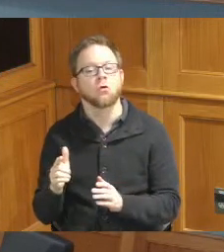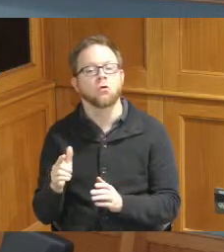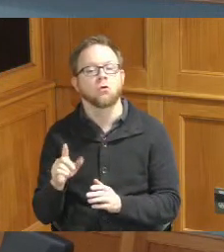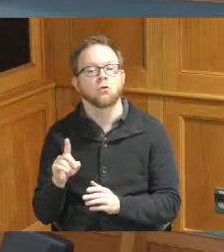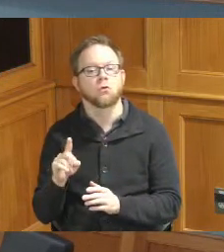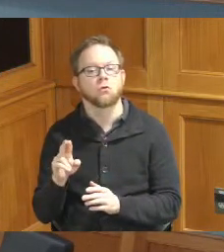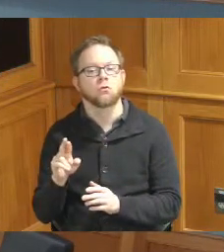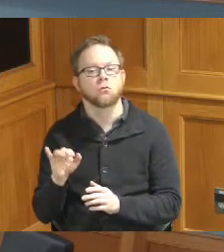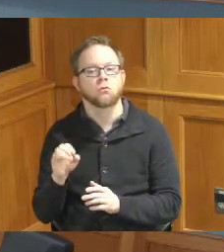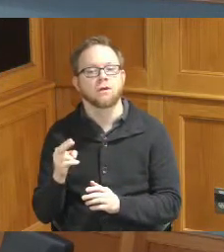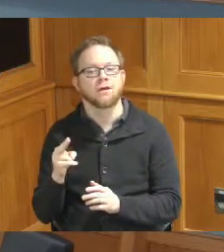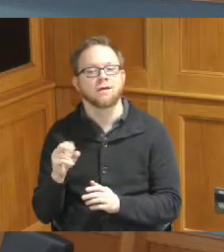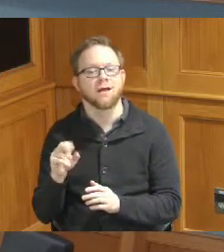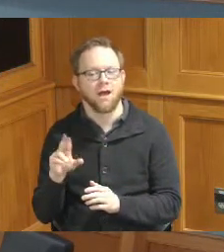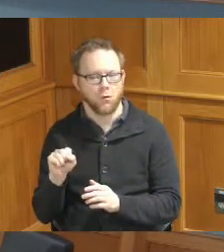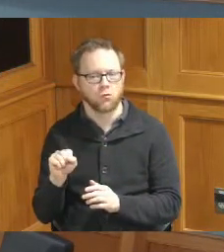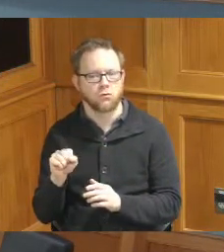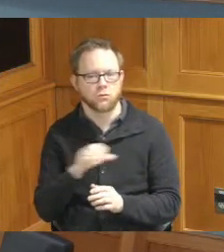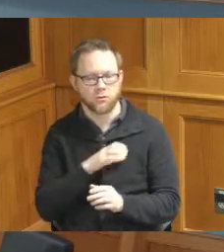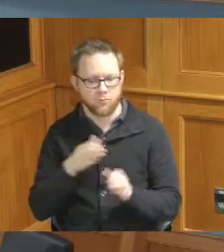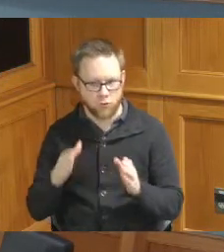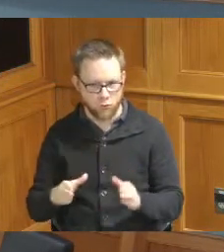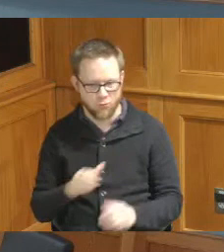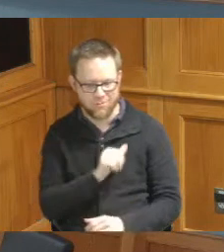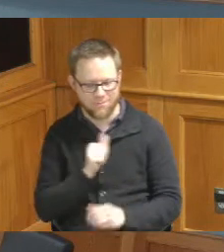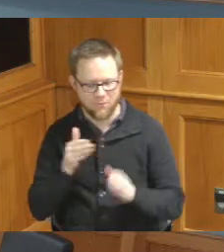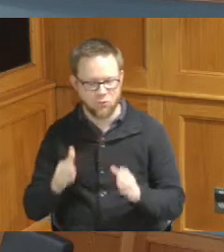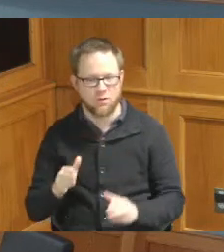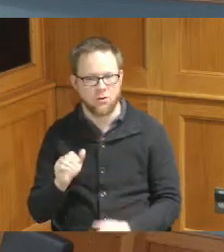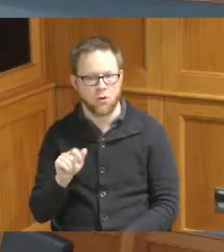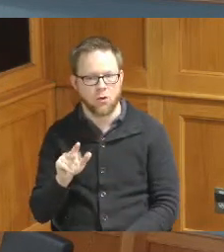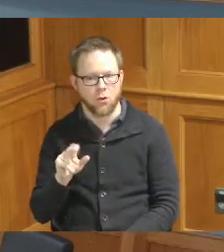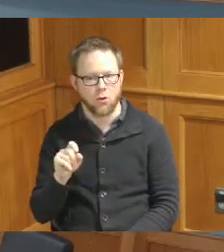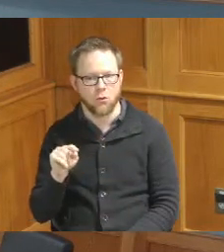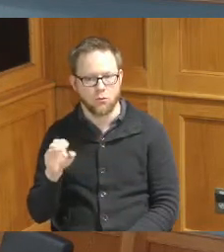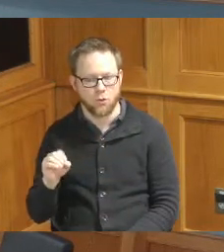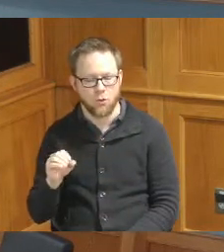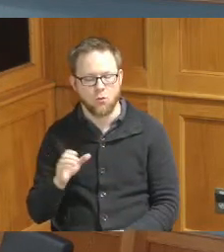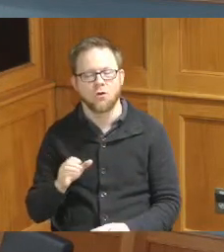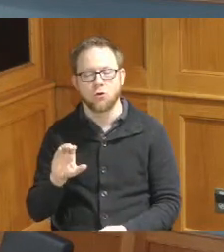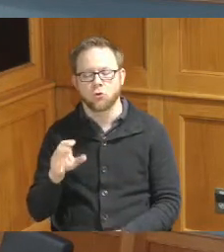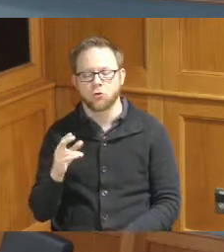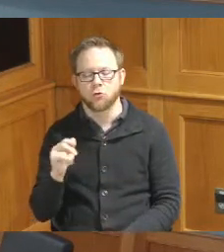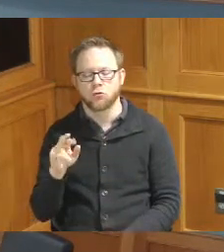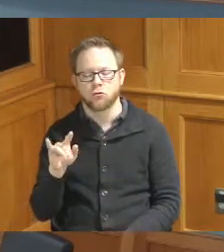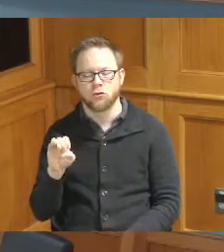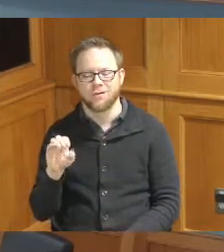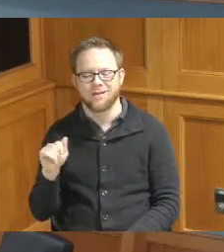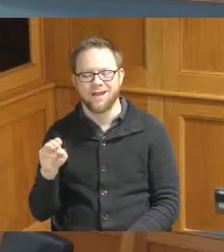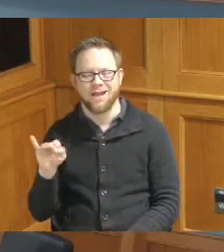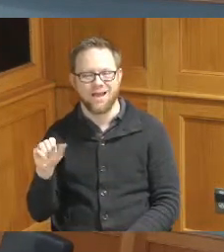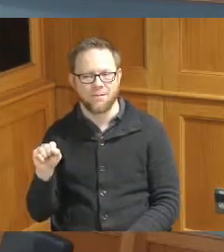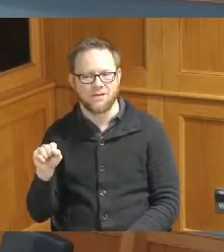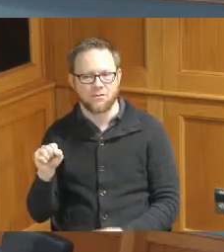Denise Driehaus Will County Adminator Prosecutor's office and I'm Hamilton County Commission